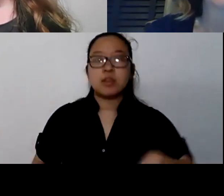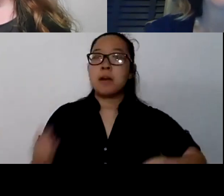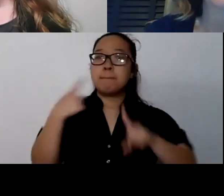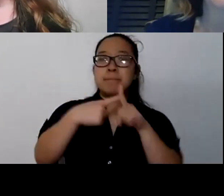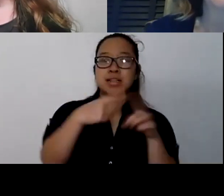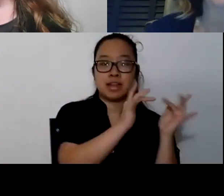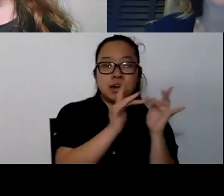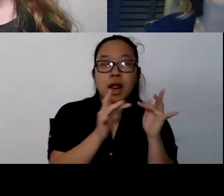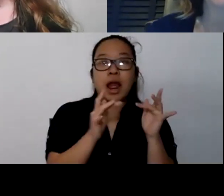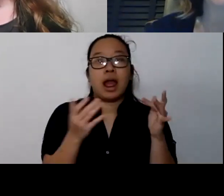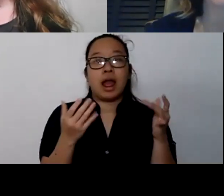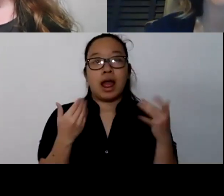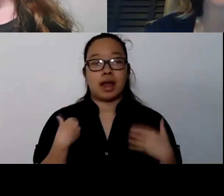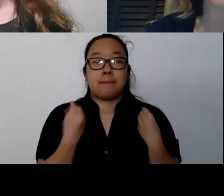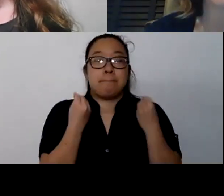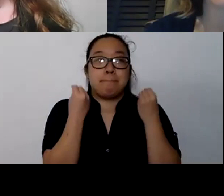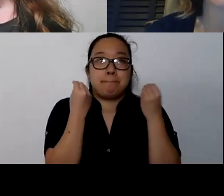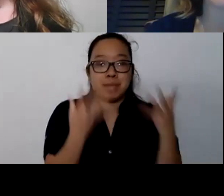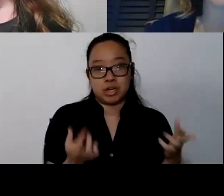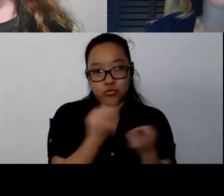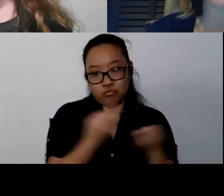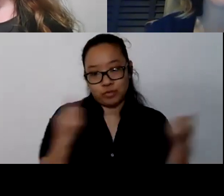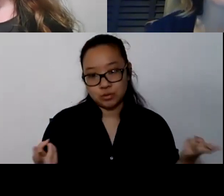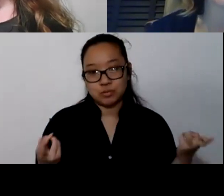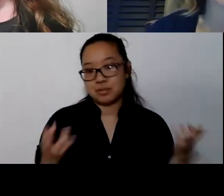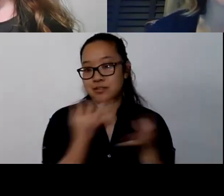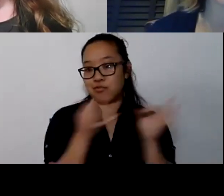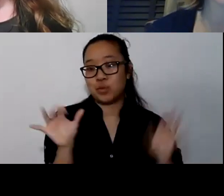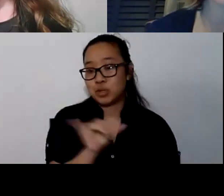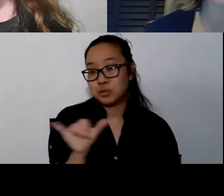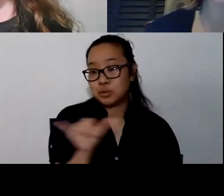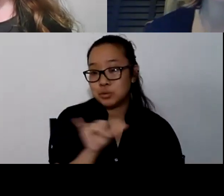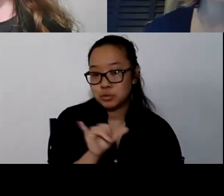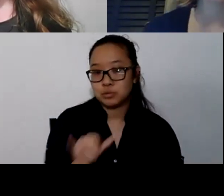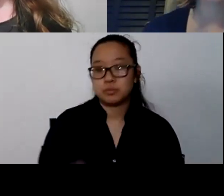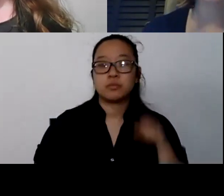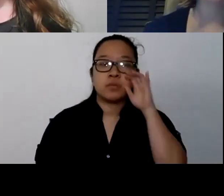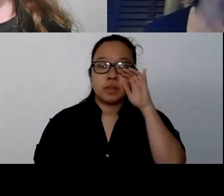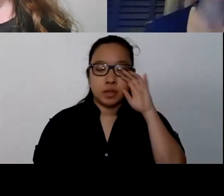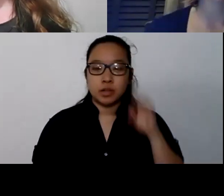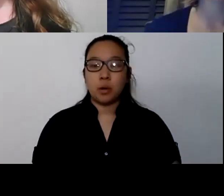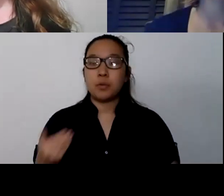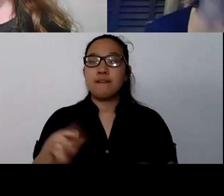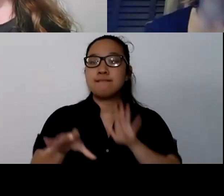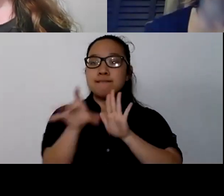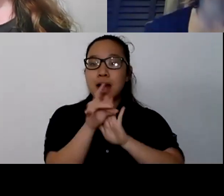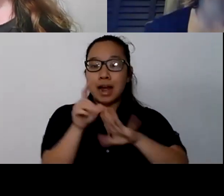So again, we have a list of these that we can talk through as we go. But just taking some time and making that part of our routine.